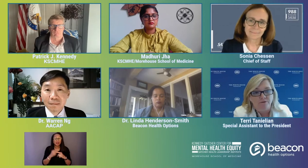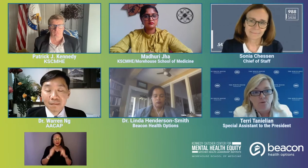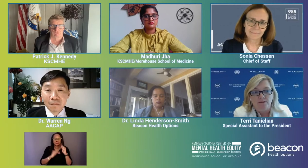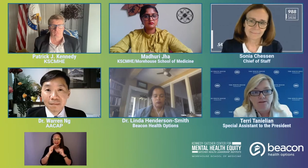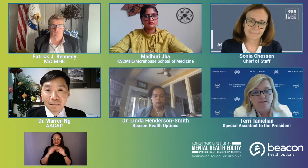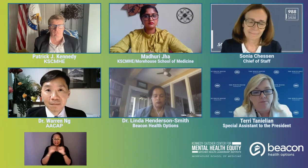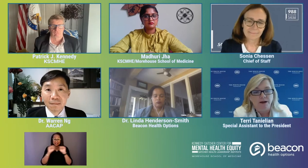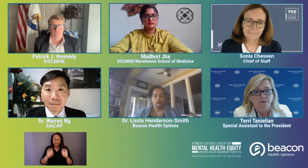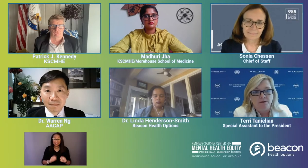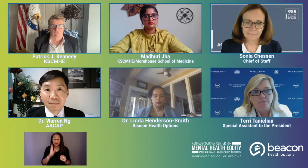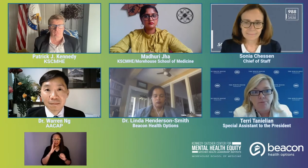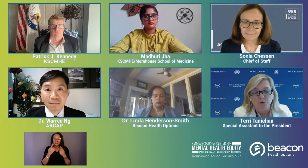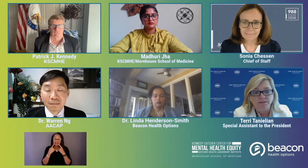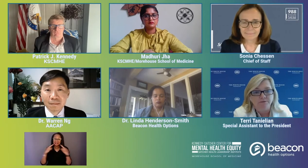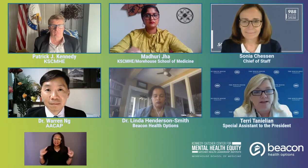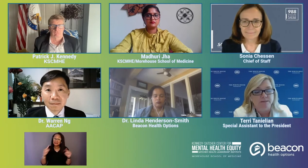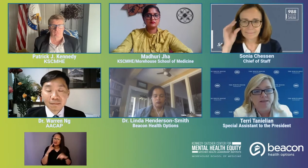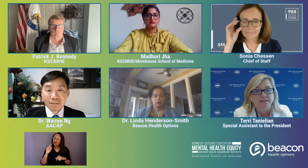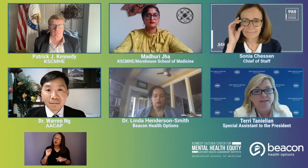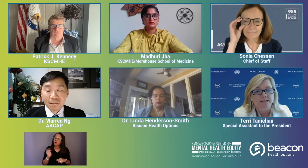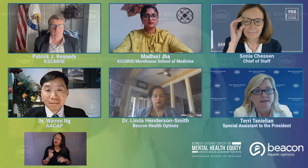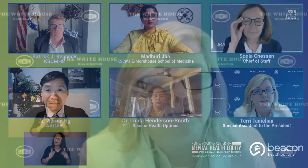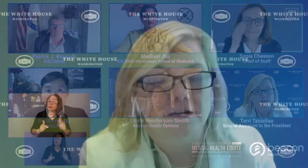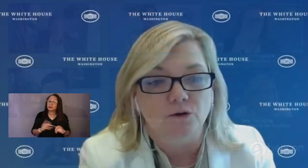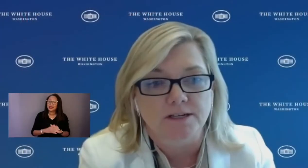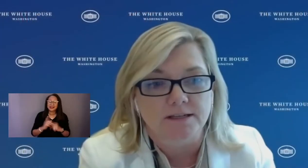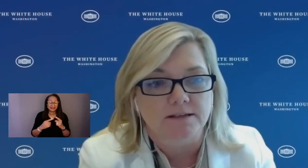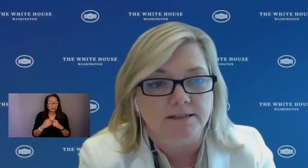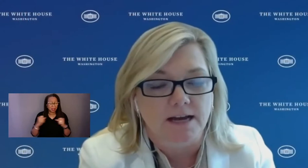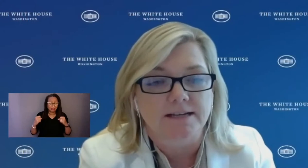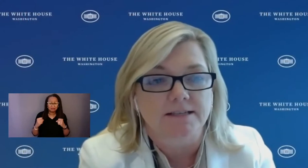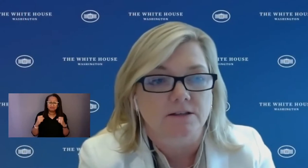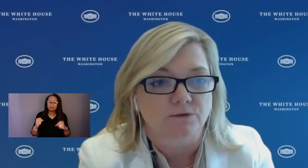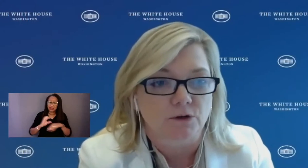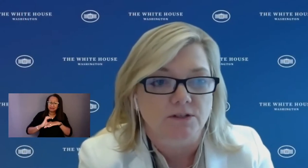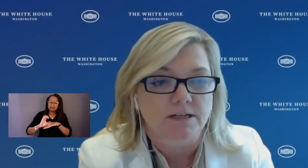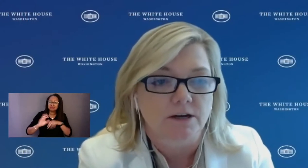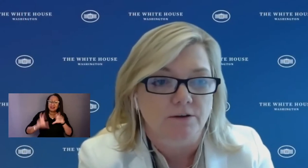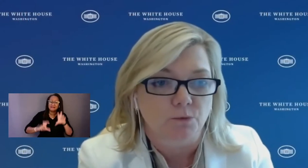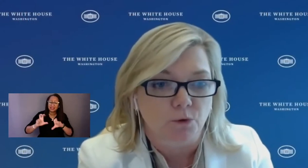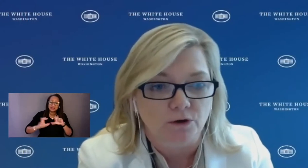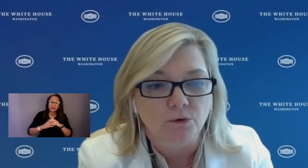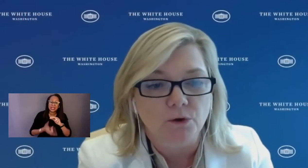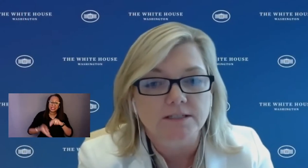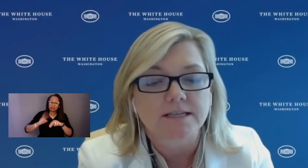This is about bold investments, in increasing the size and the diversity of the workforce,